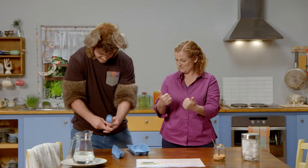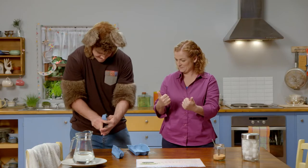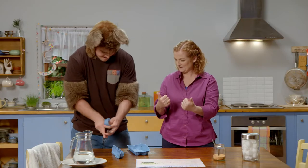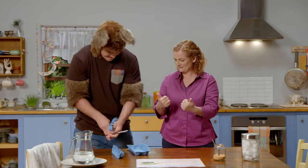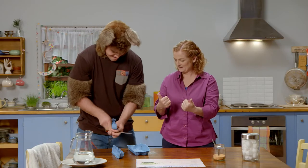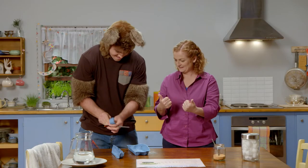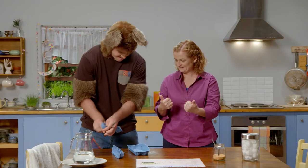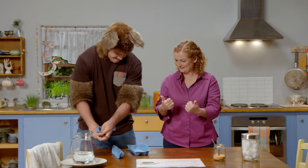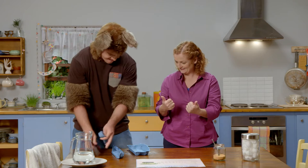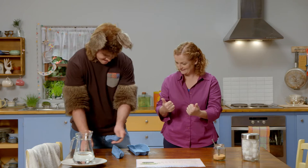Good,